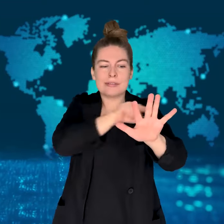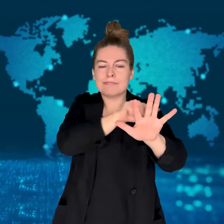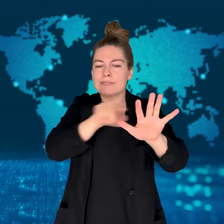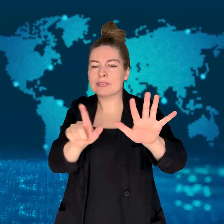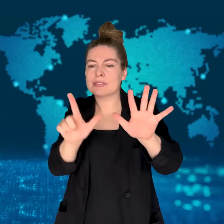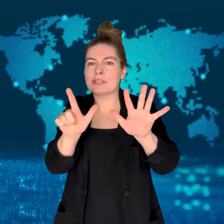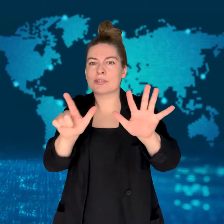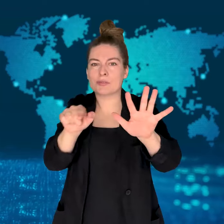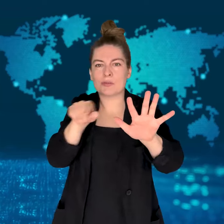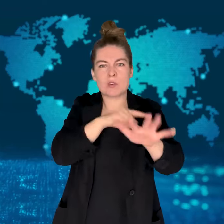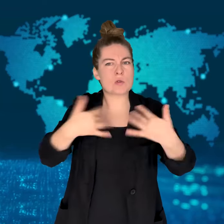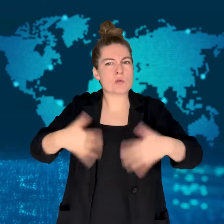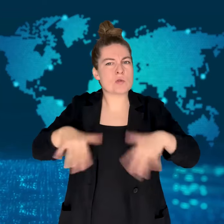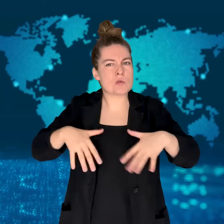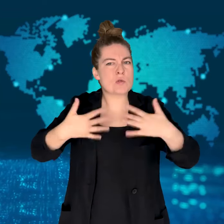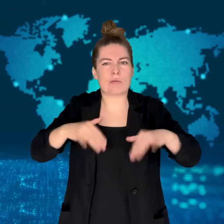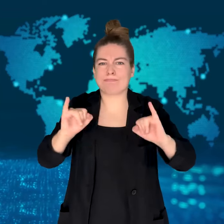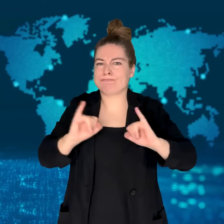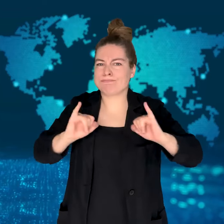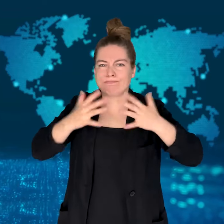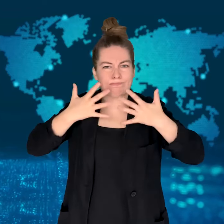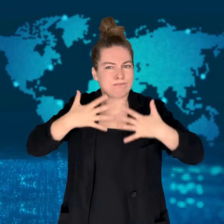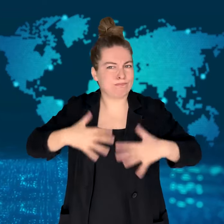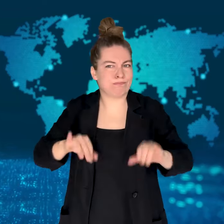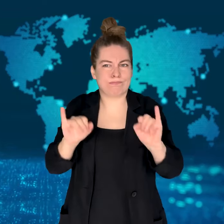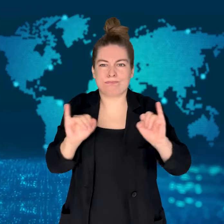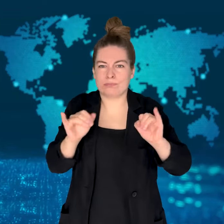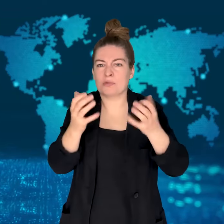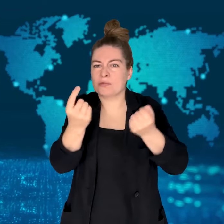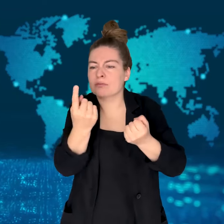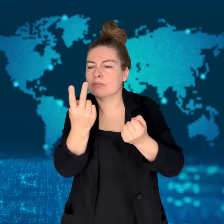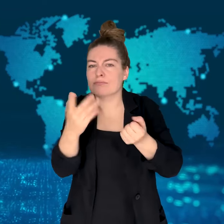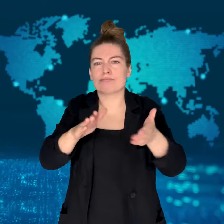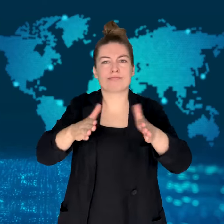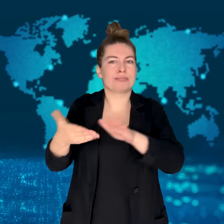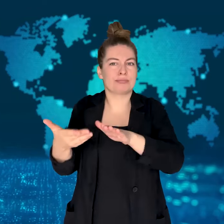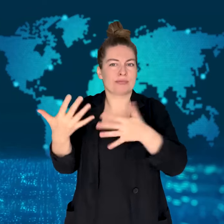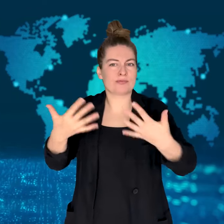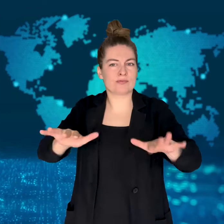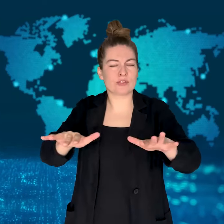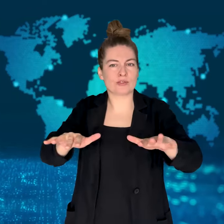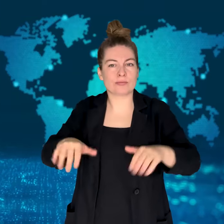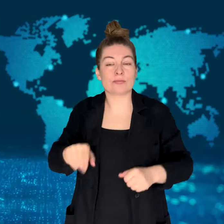At least eight others were injured, and seven of those were